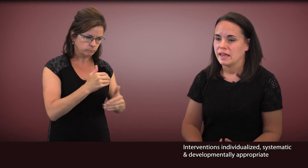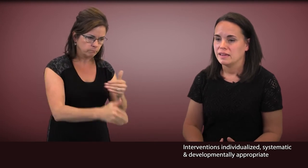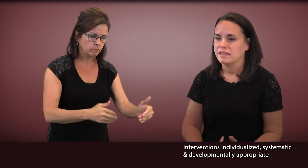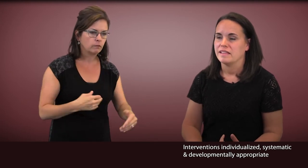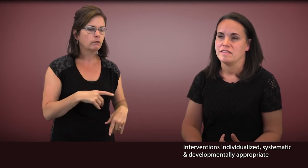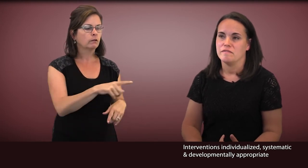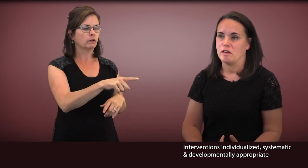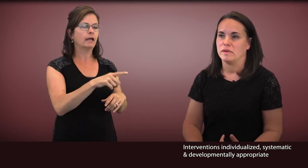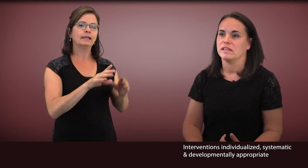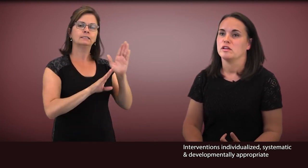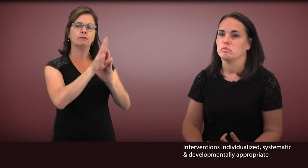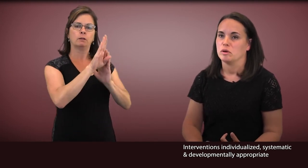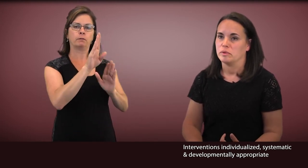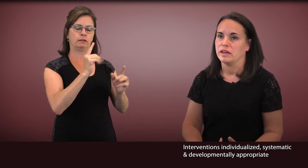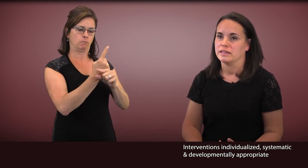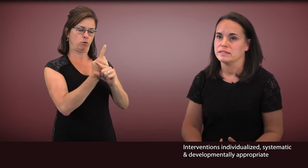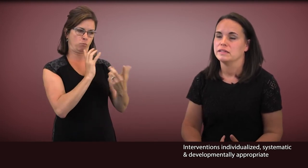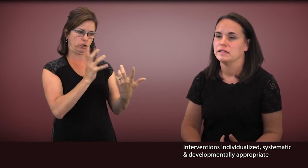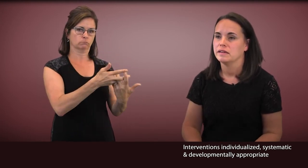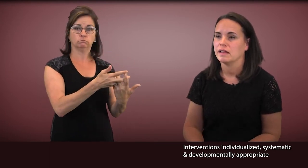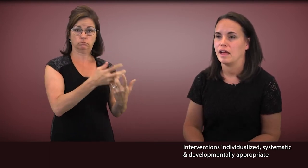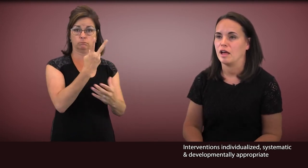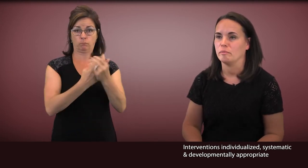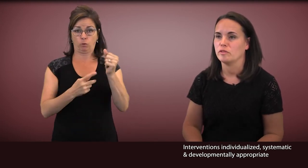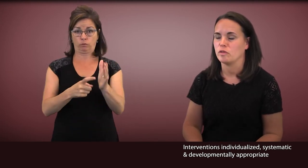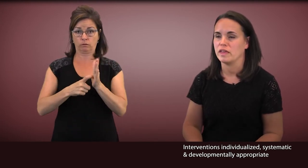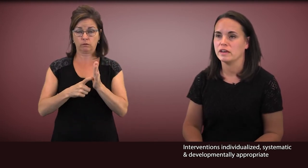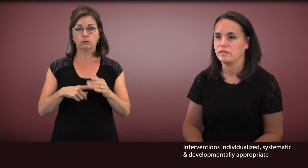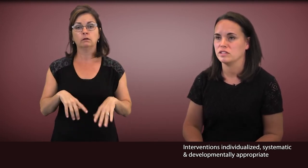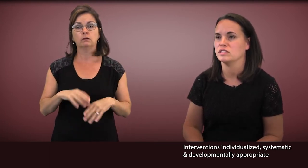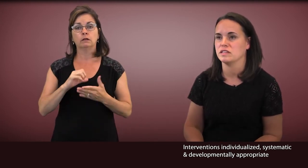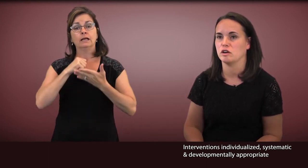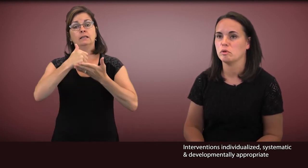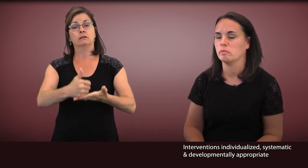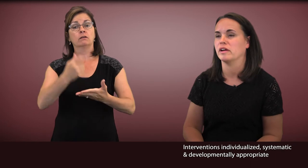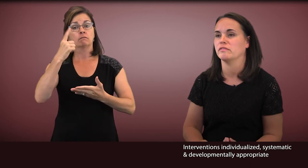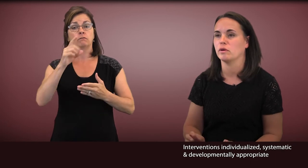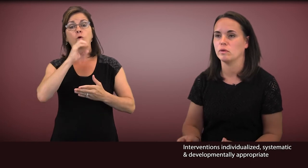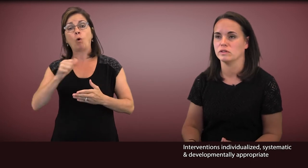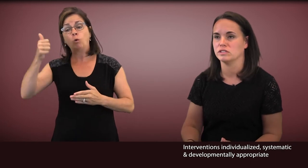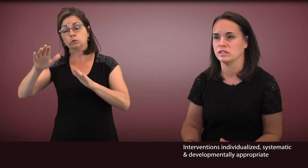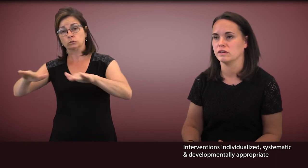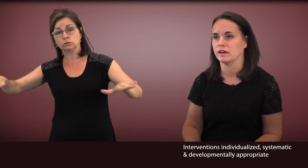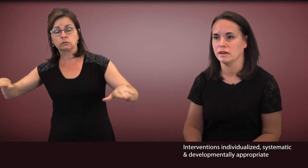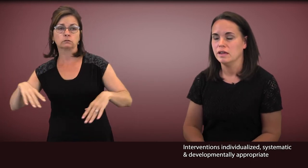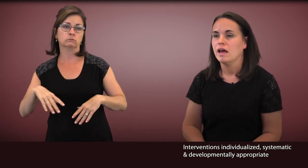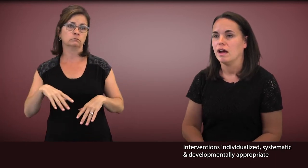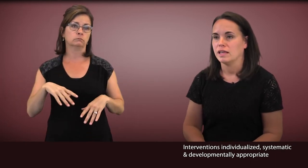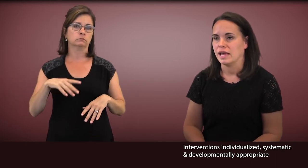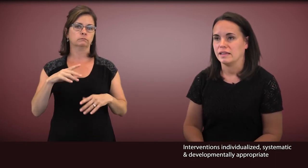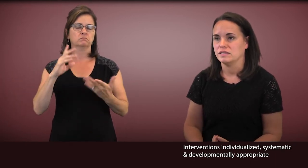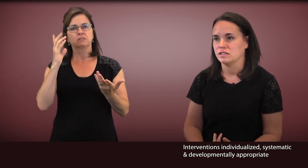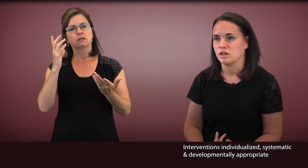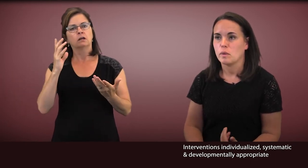and that it is developmentally appropriate. The interventions that are appropriate for older children are likely to look